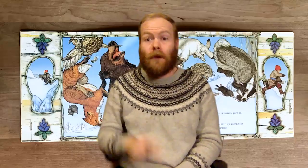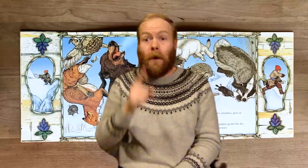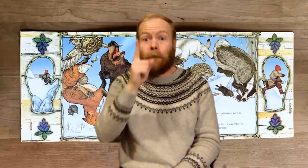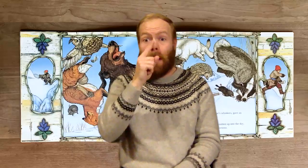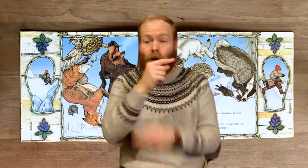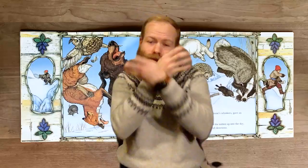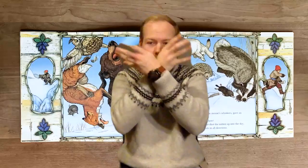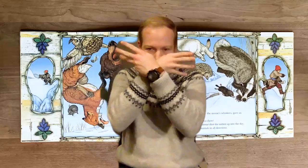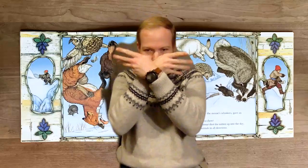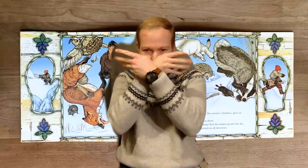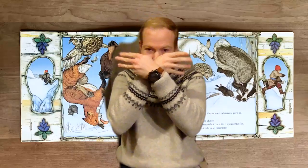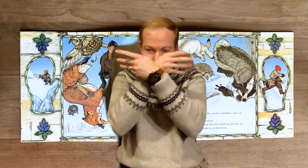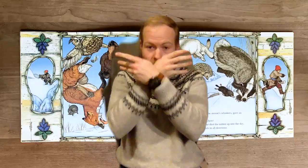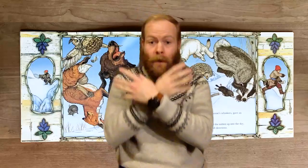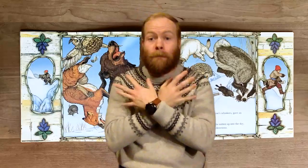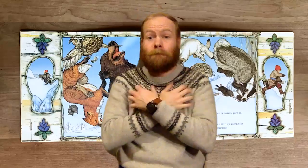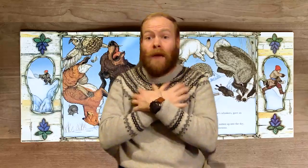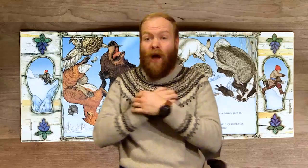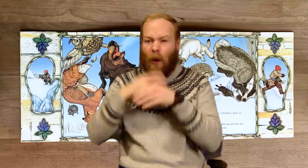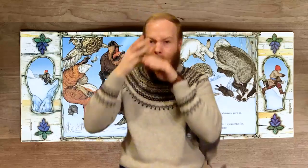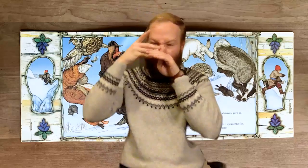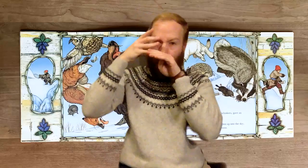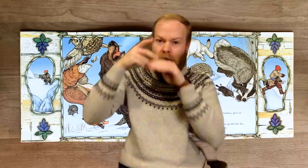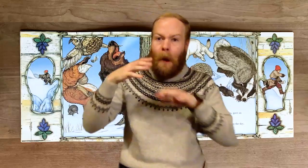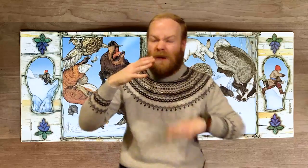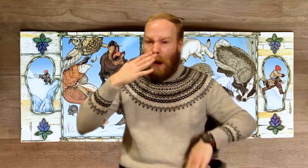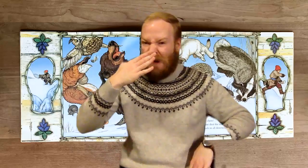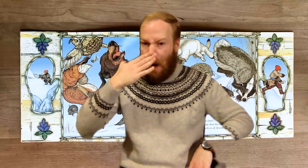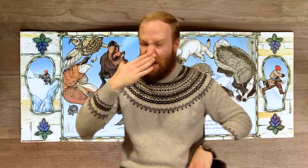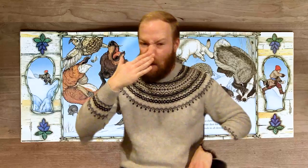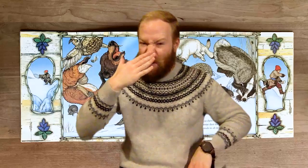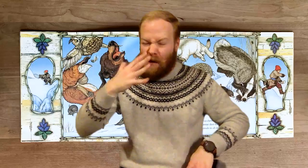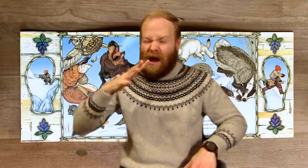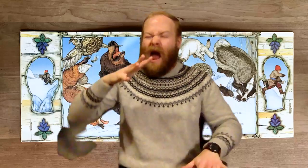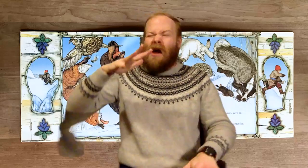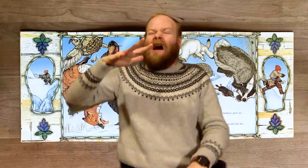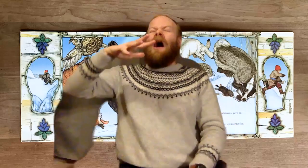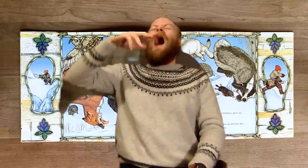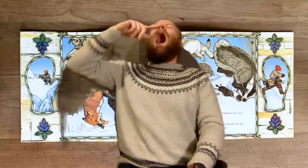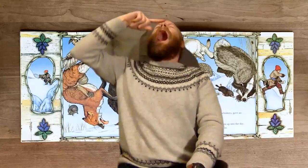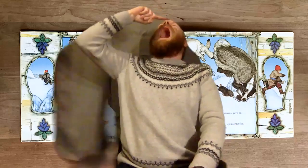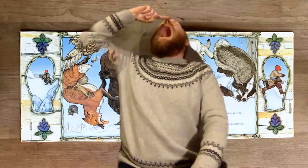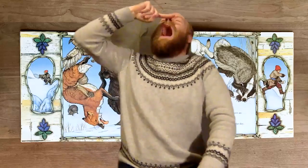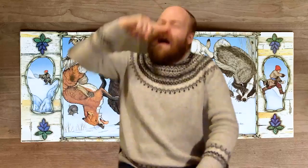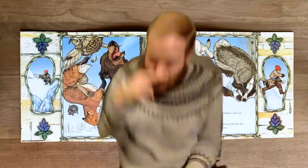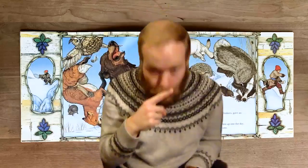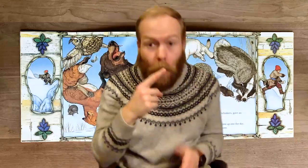The bear, tickled by the mouse’s whiskers, gave an enormous sneeze. Aaaaa-aaaaa-aaaaa-ca-chew!